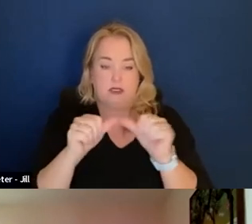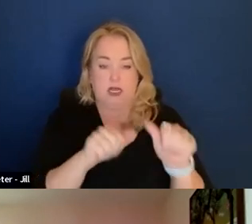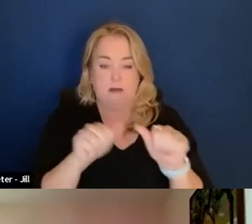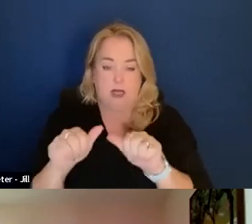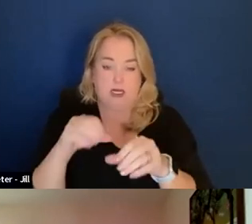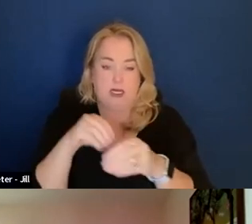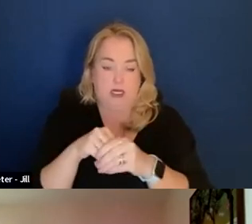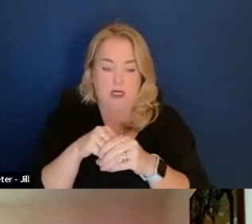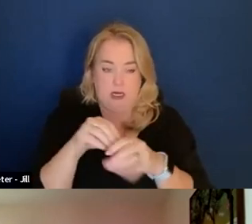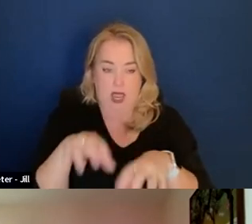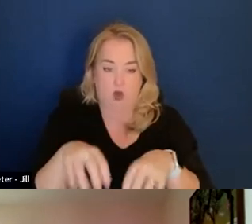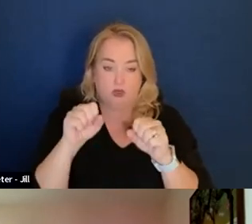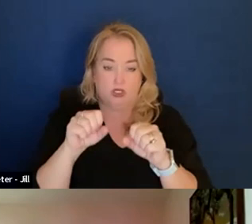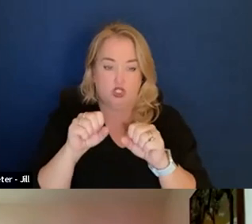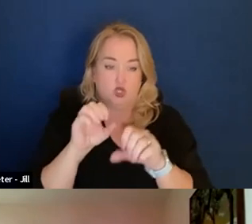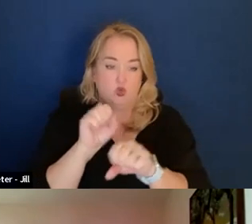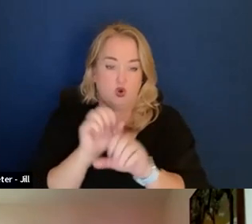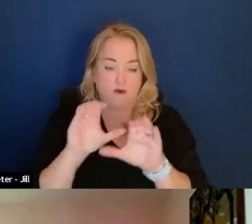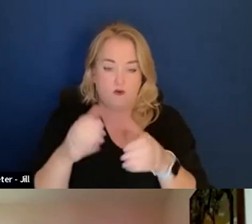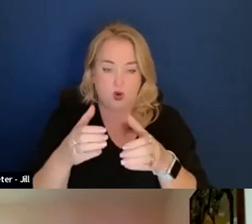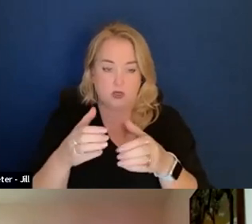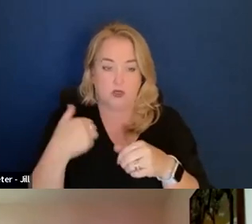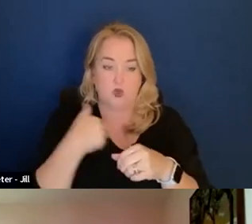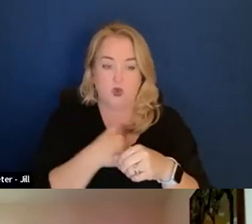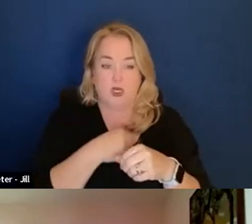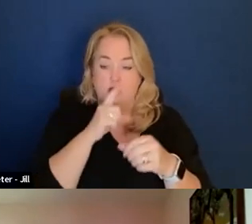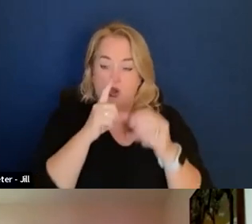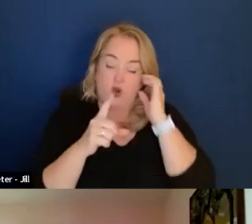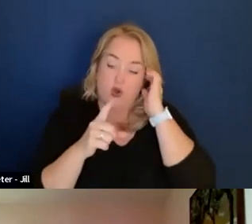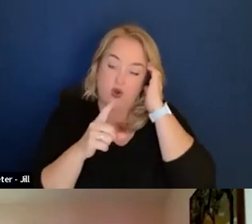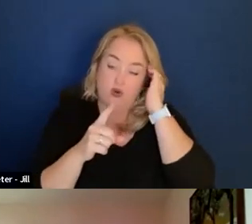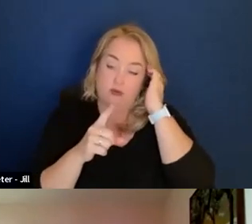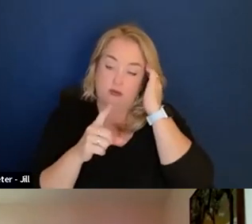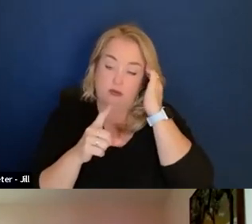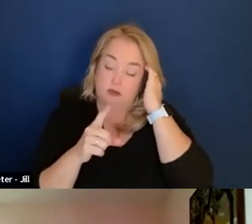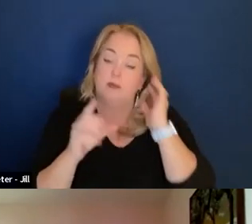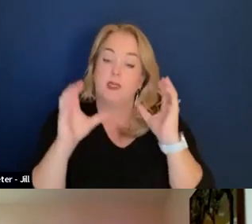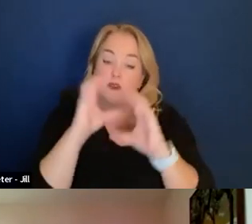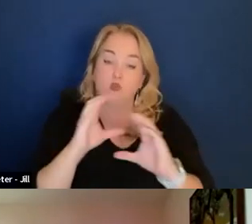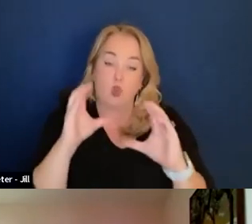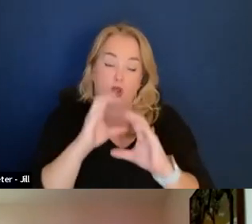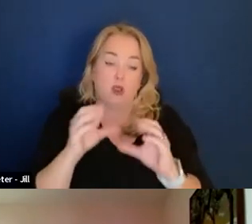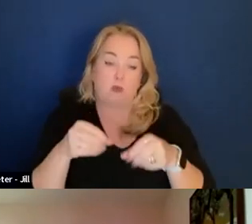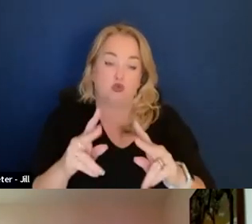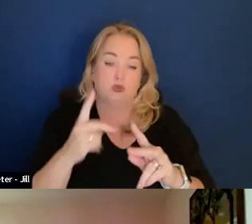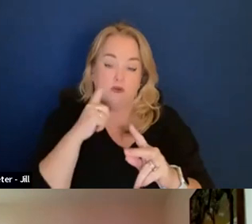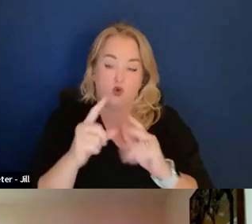It has necessarily led us down a path and explained the opportunities around technologies